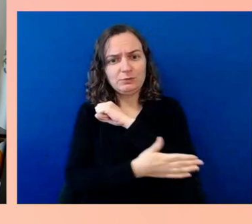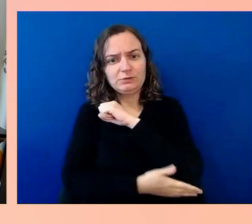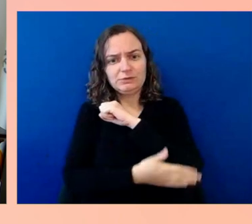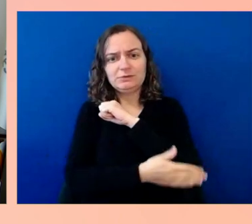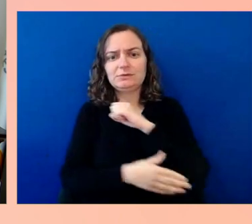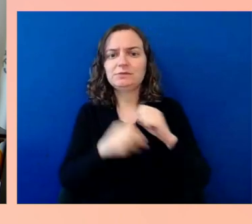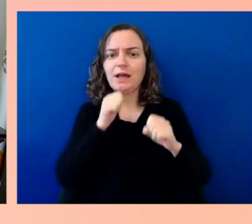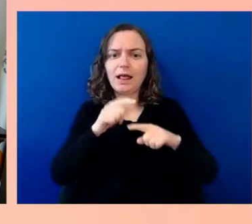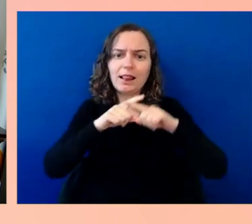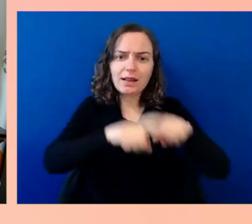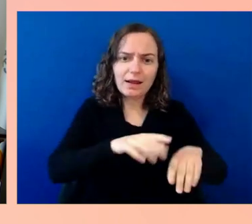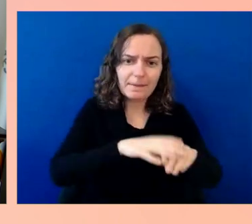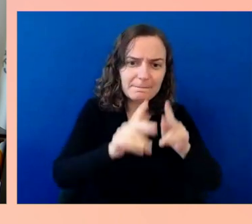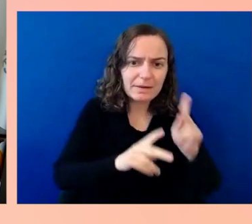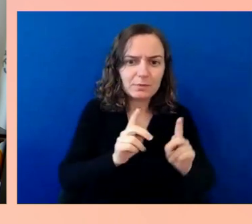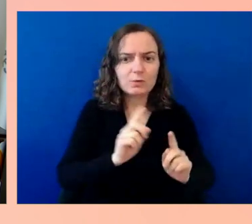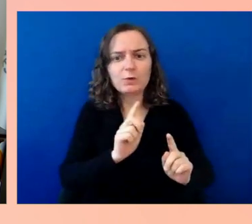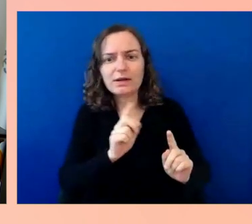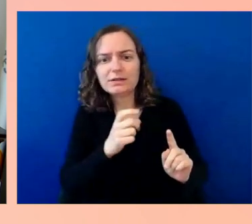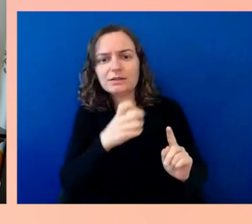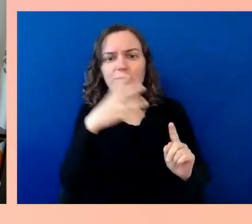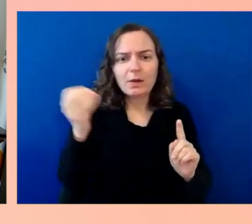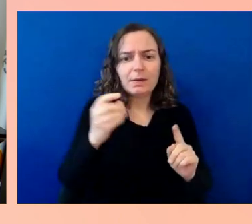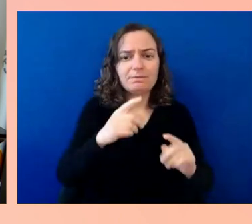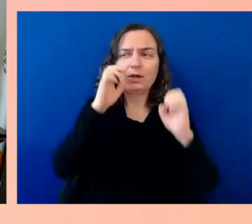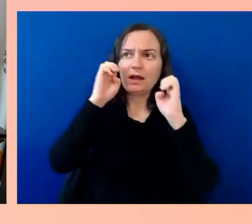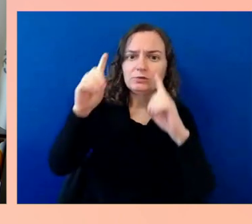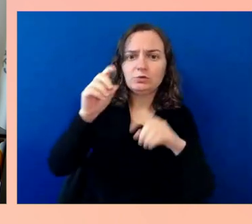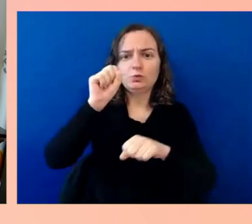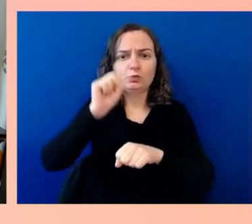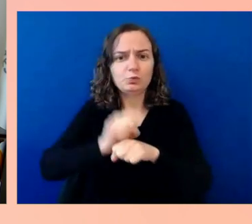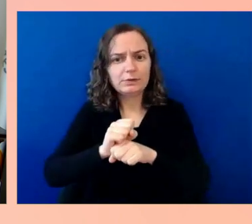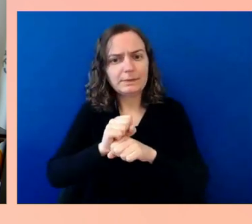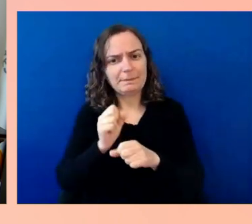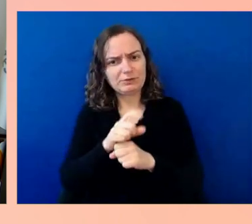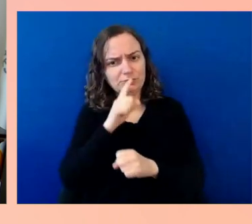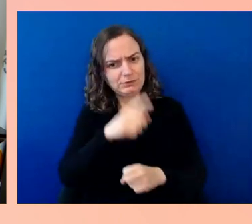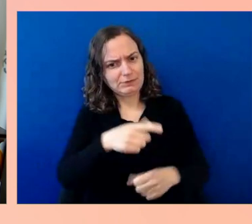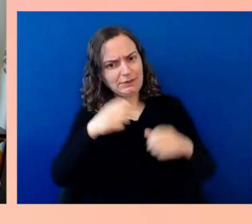the full benefit of what they have to offer. That's why everybody, whether they realize it or not,